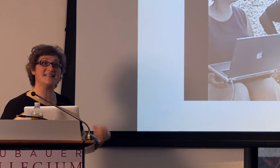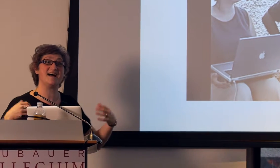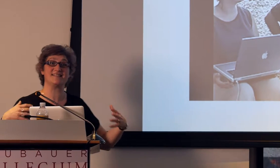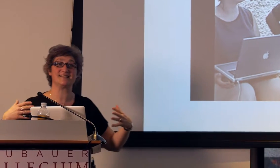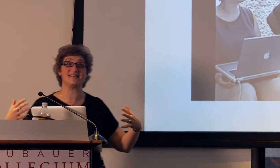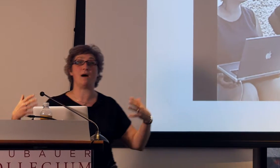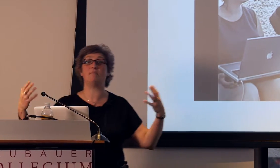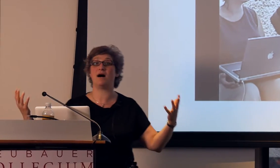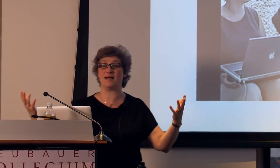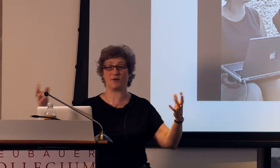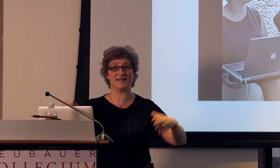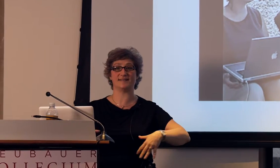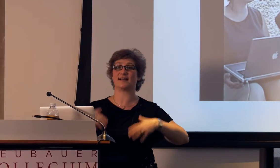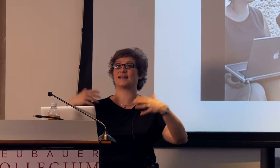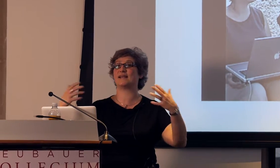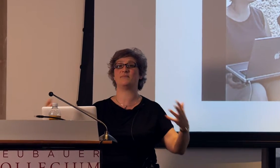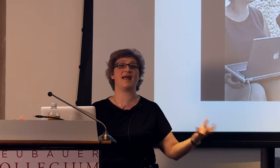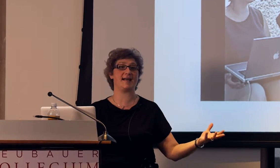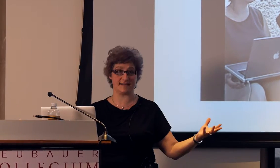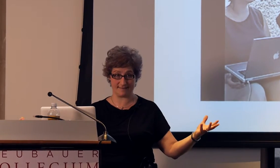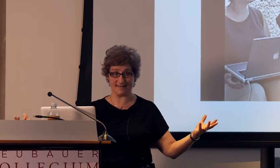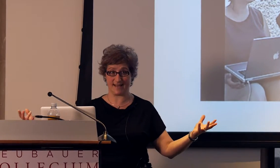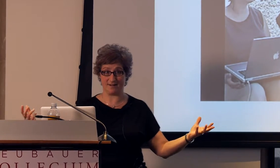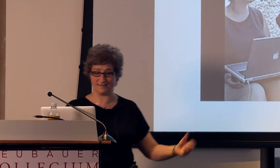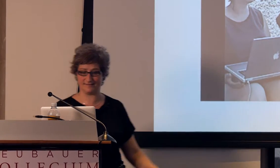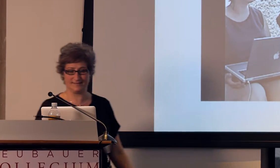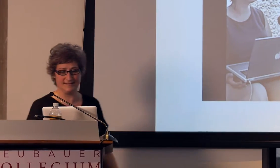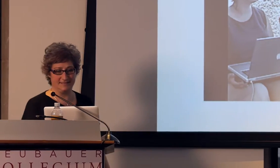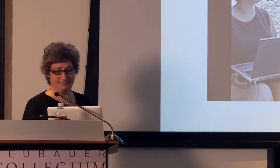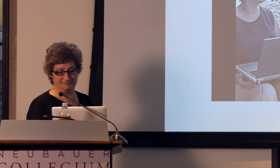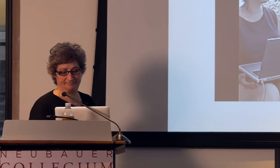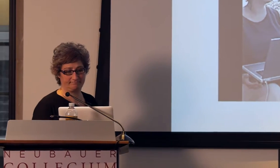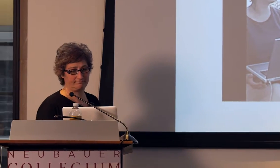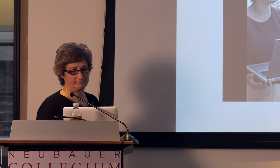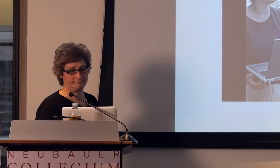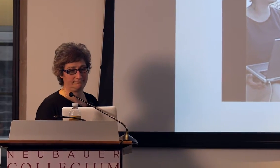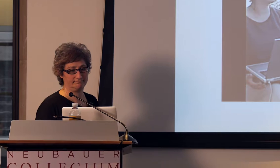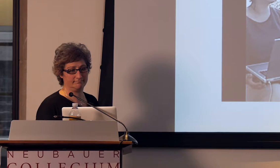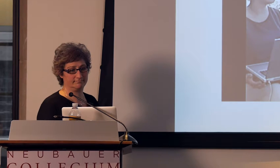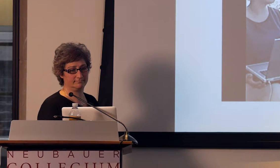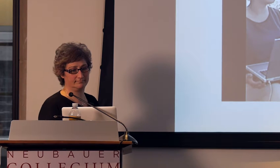Okay, this is not mime, okay it's not getting up and acting things out.